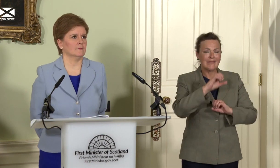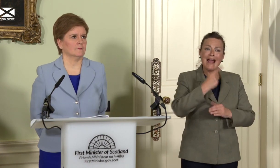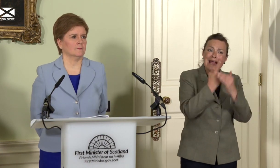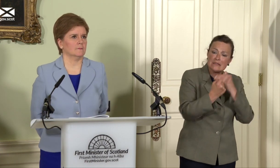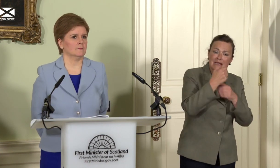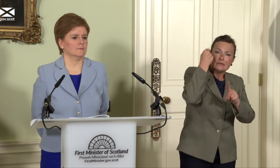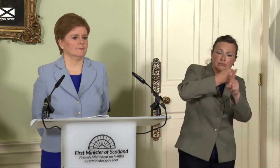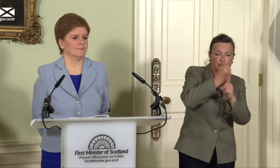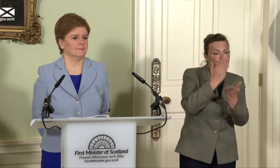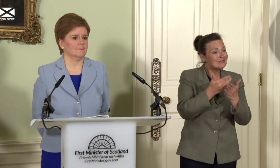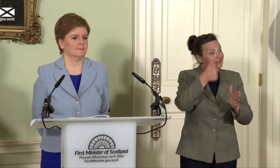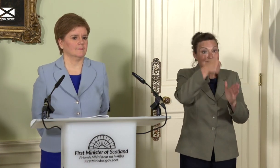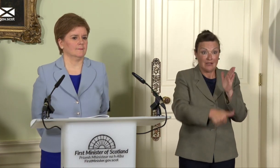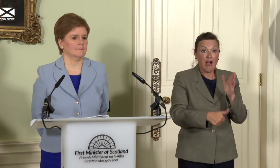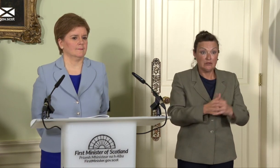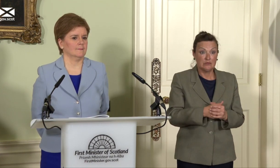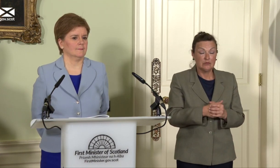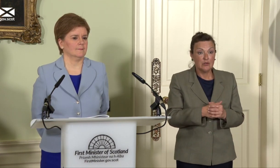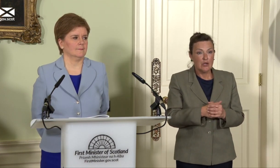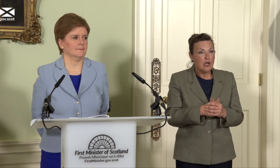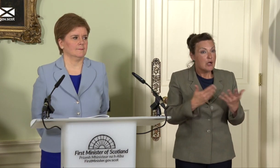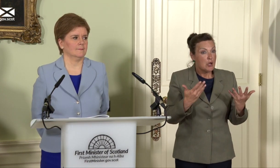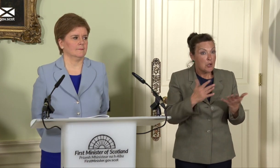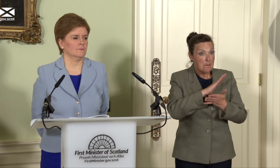the questioning today will give an indication that the whopping great elephant in the room is the